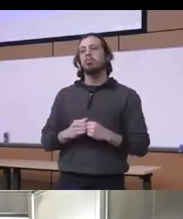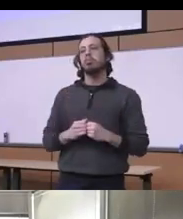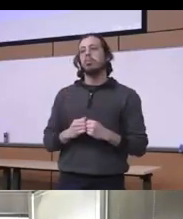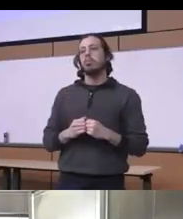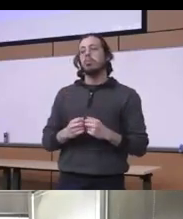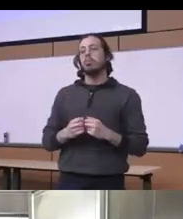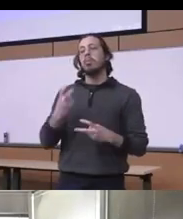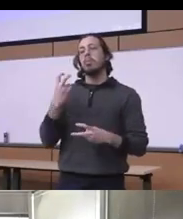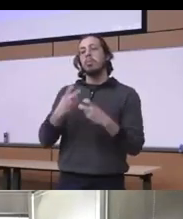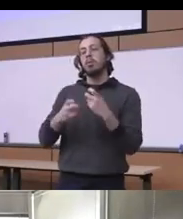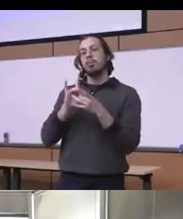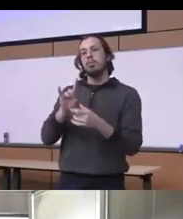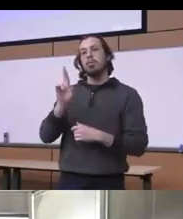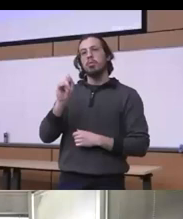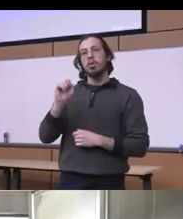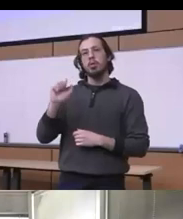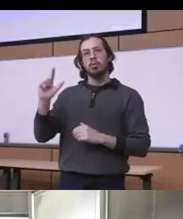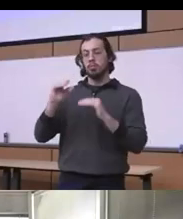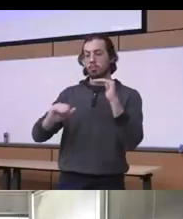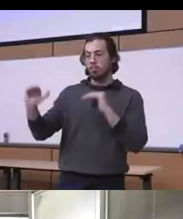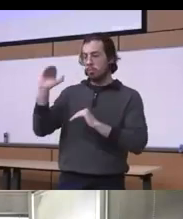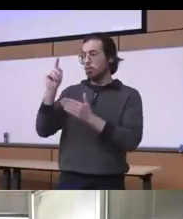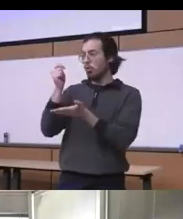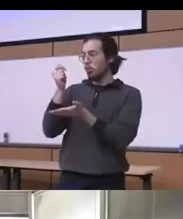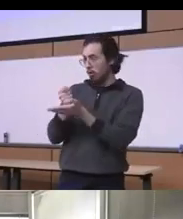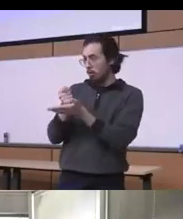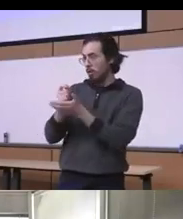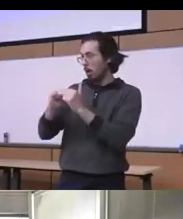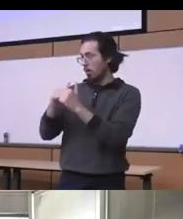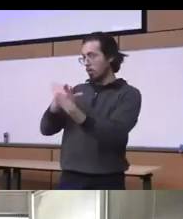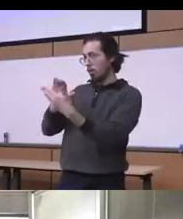inequities when it comes to treatment substance use disorder is basically the huge problem that